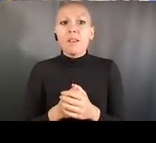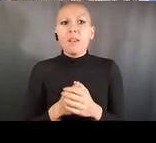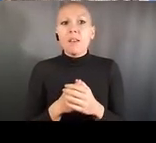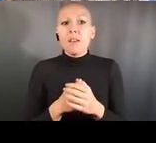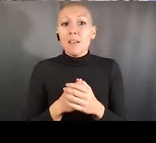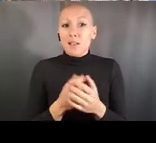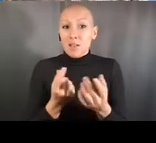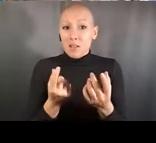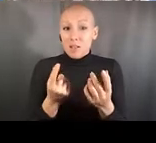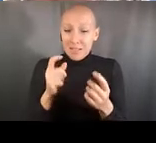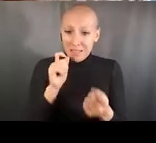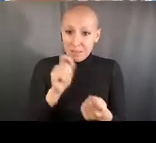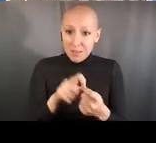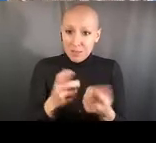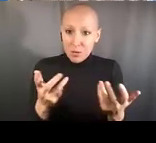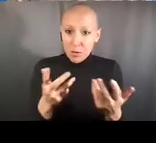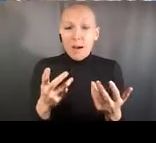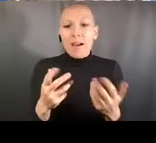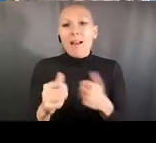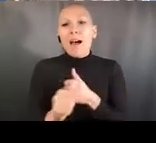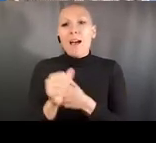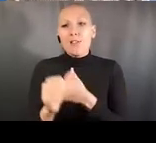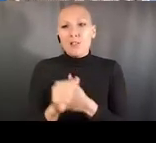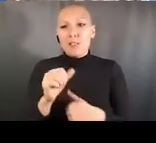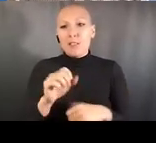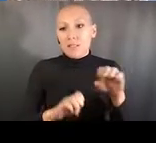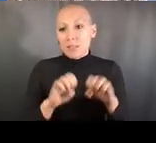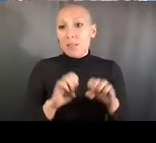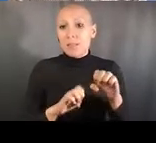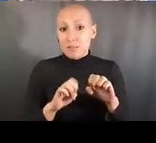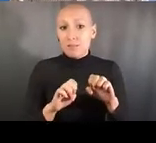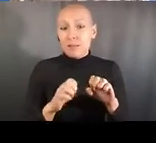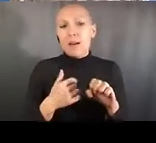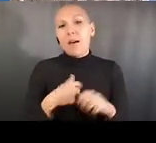since NIGMS has such a large footprint in training.